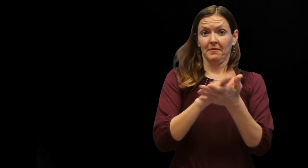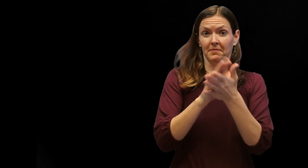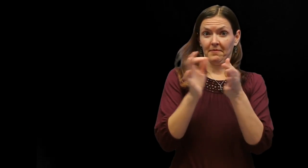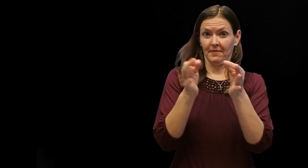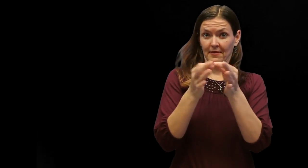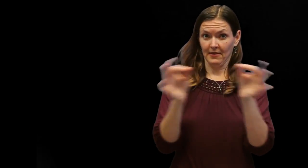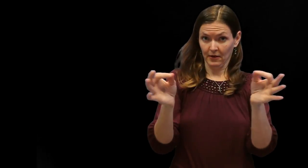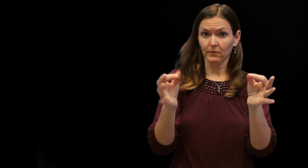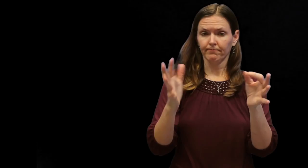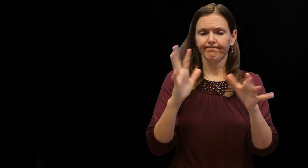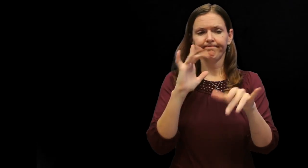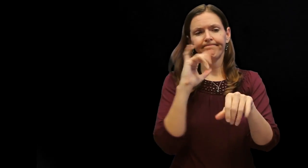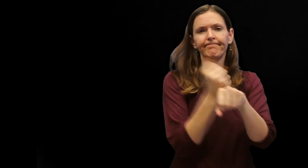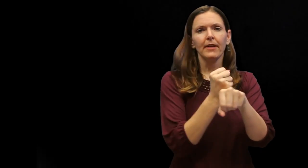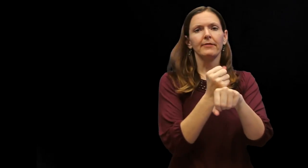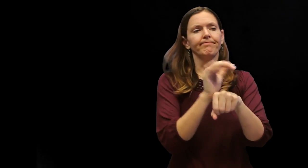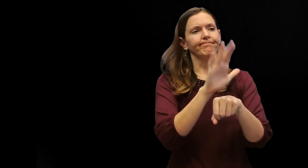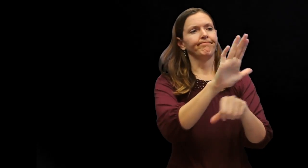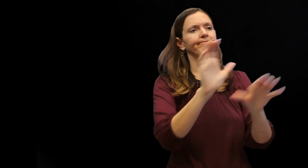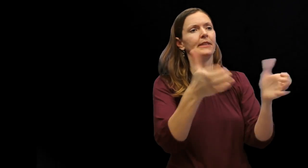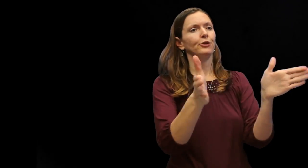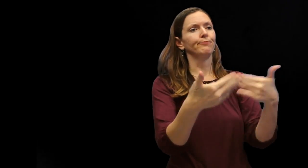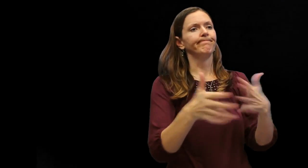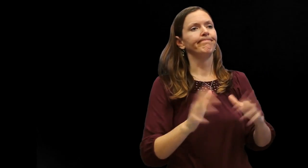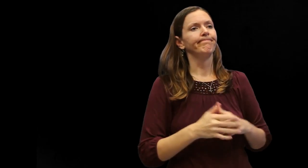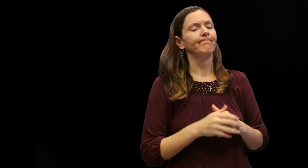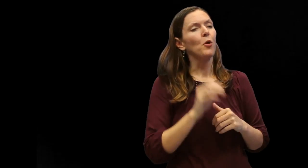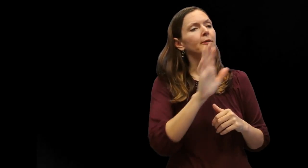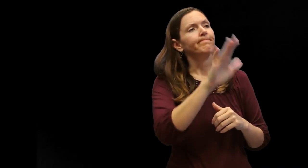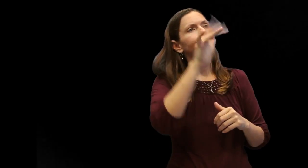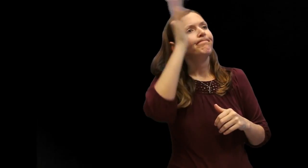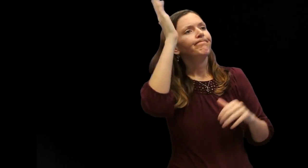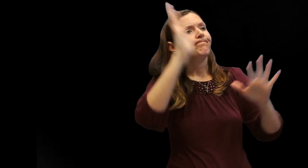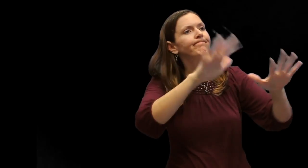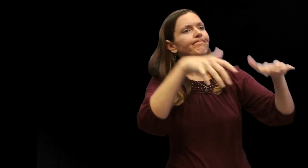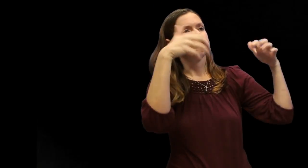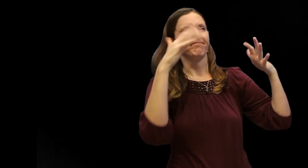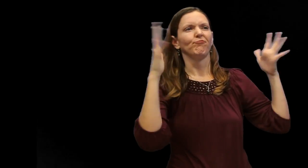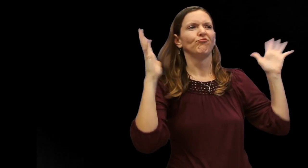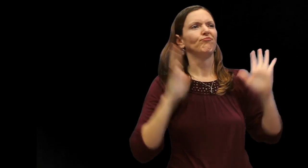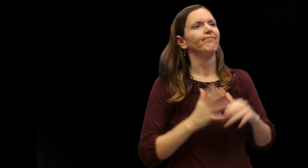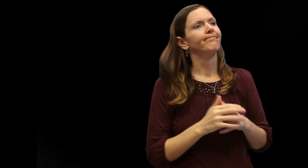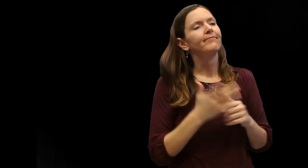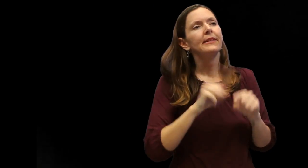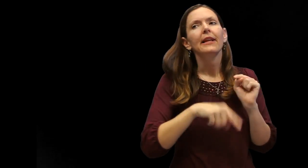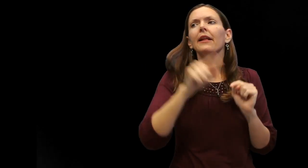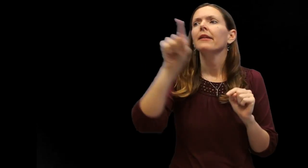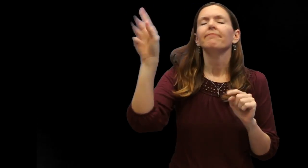Academic language isn't something that only happens in classrooms or lecture halls.